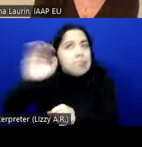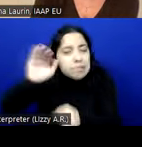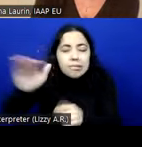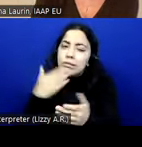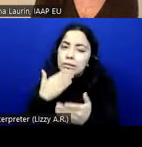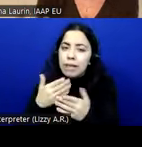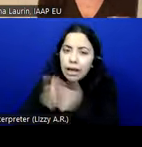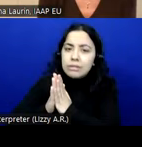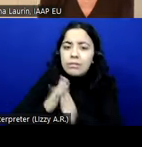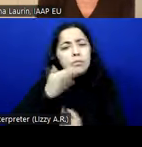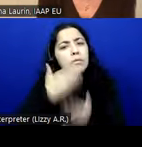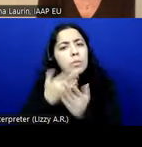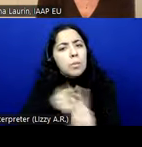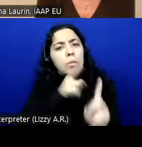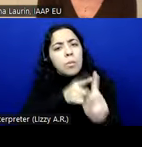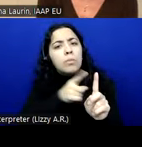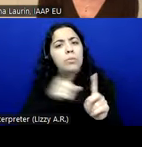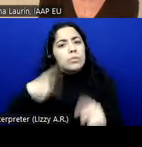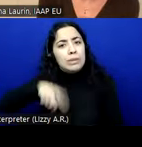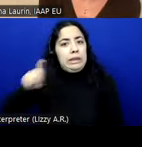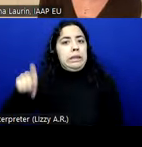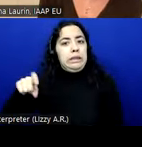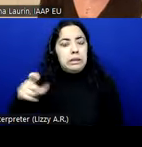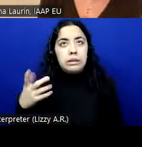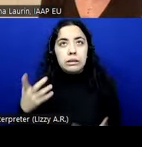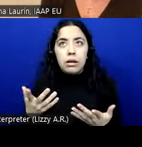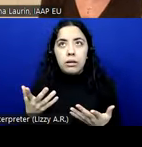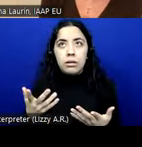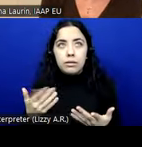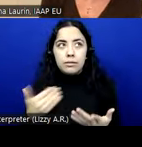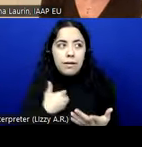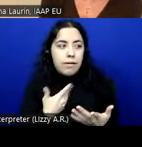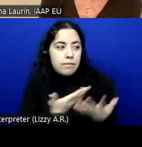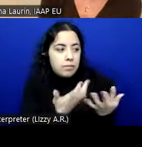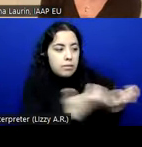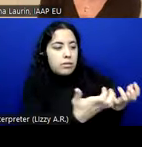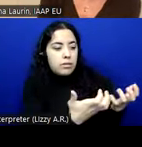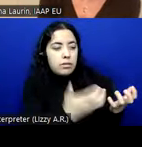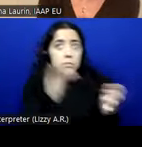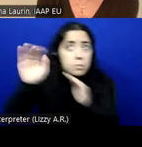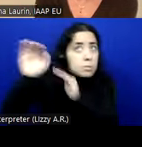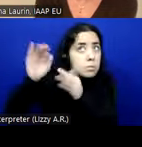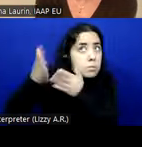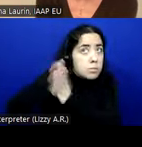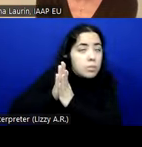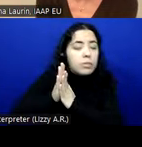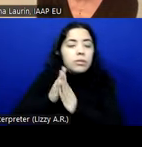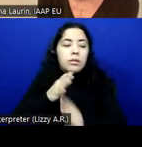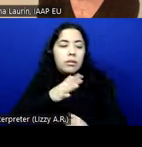And we need to have a need or requirements from the community to do anything on this.